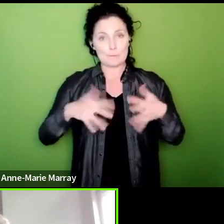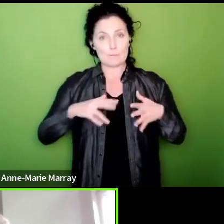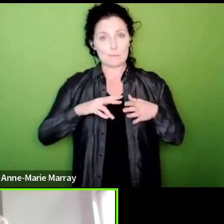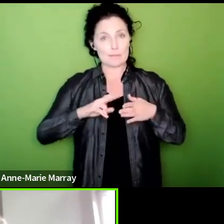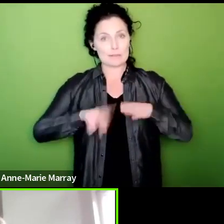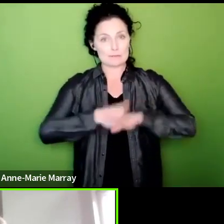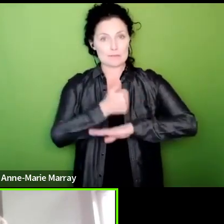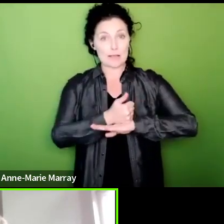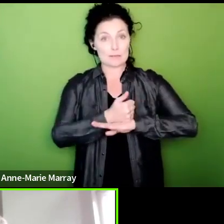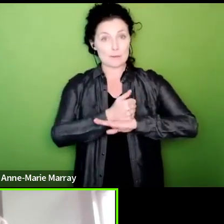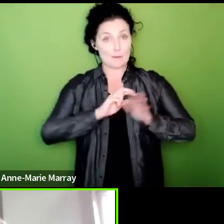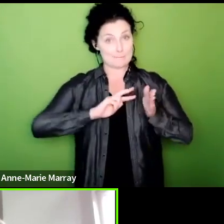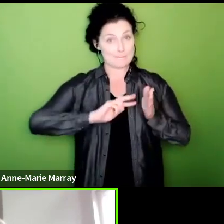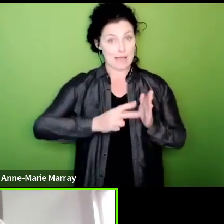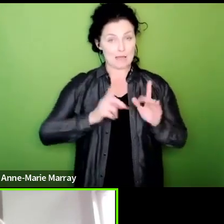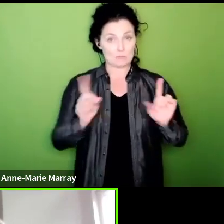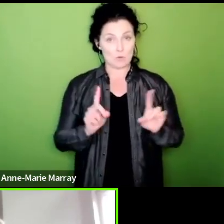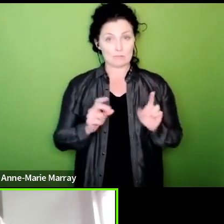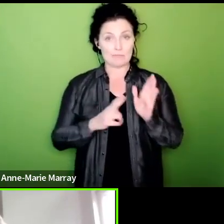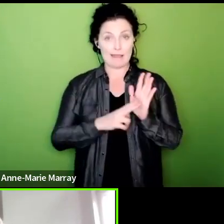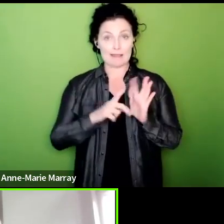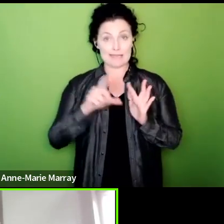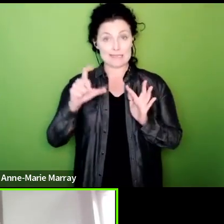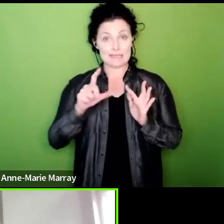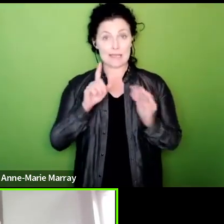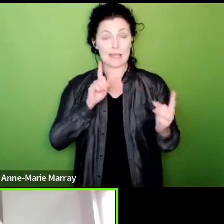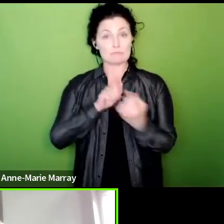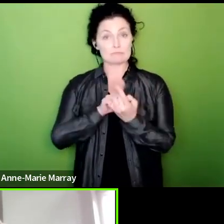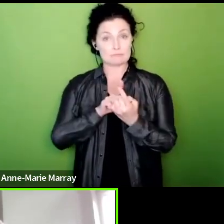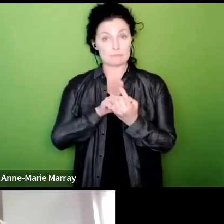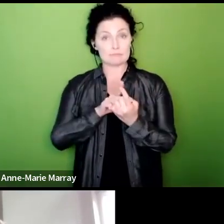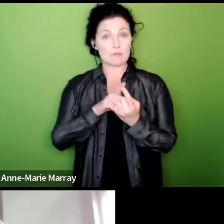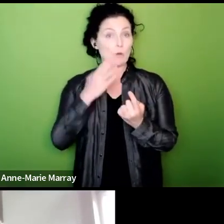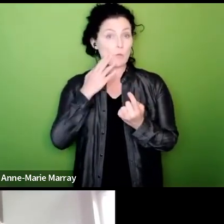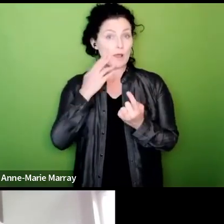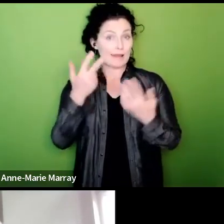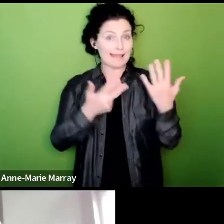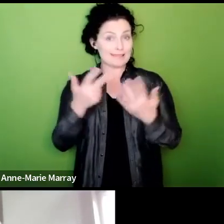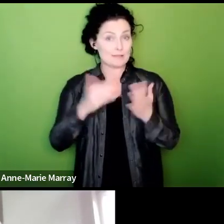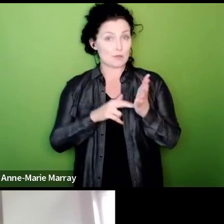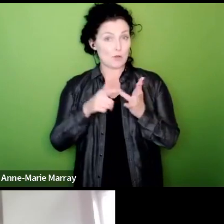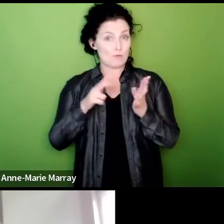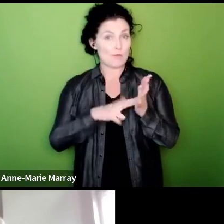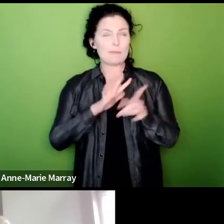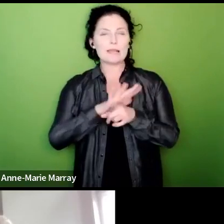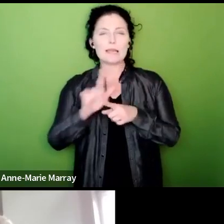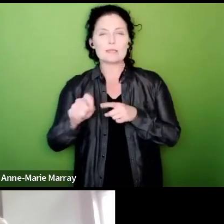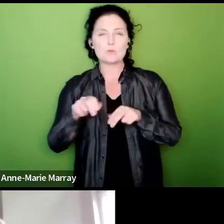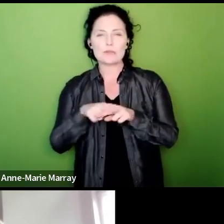National Executive Committee will meet next Friday as the 18th of November where we will announce the